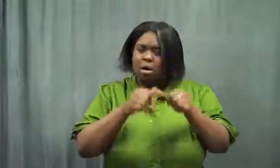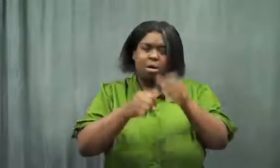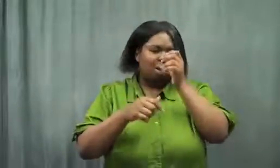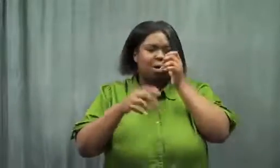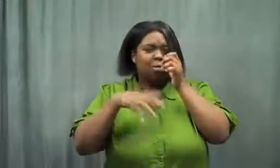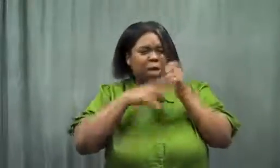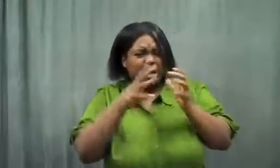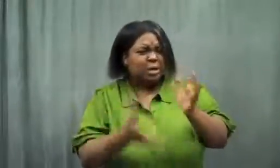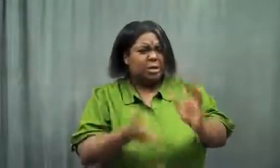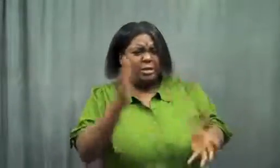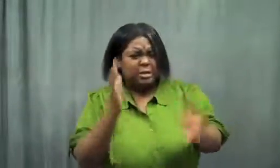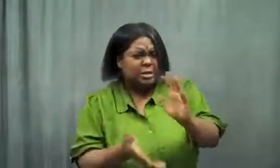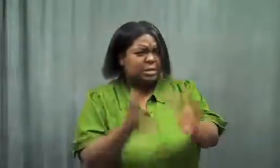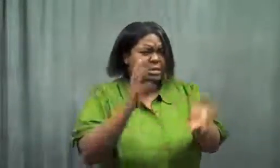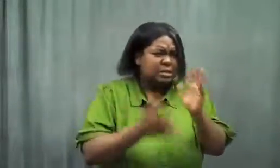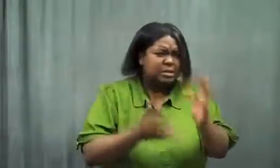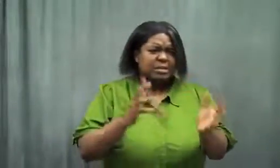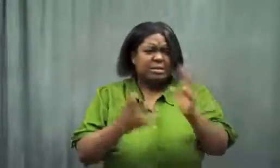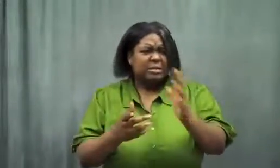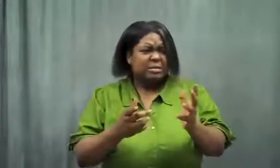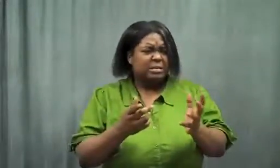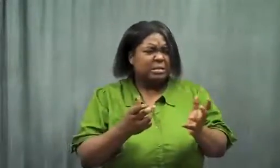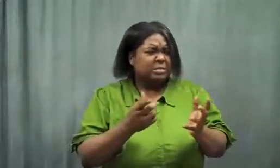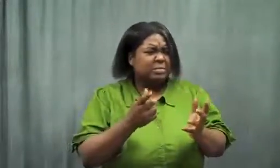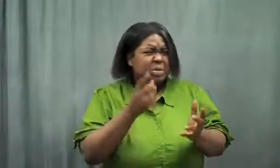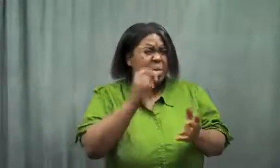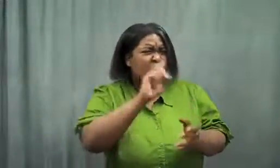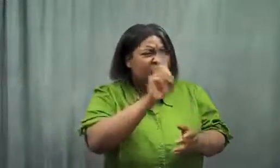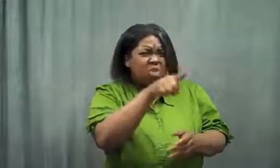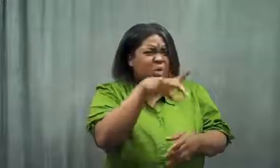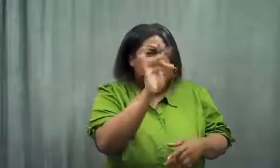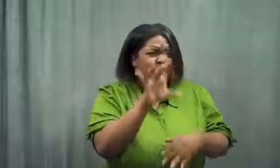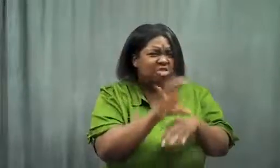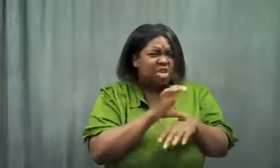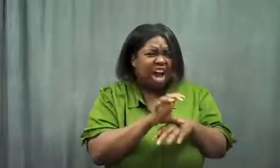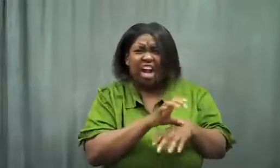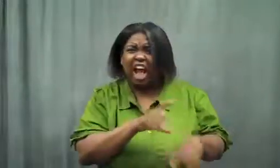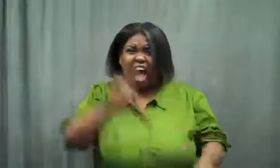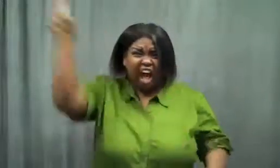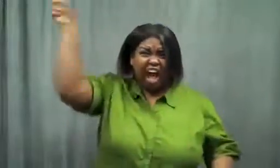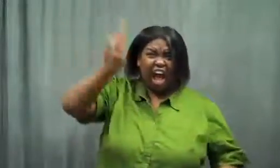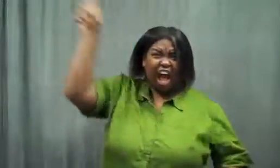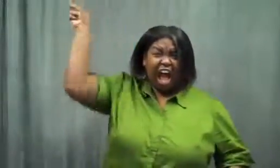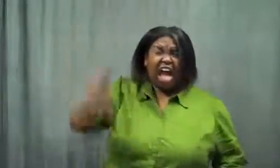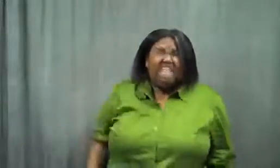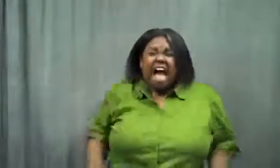It kept going. She tried to help me. She asked, "Where did you find the chocolate?" I pointed, then owwww!